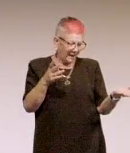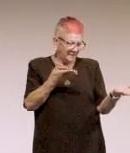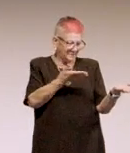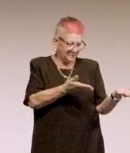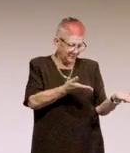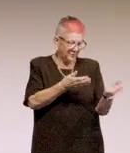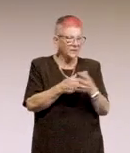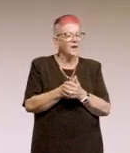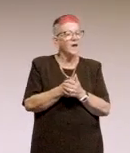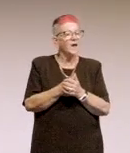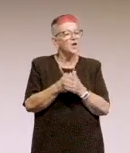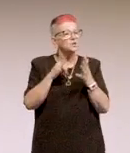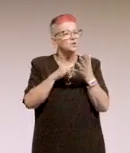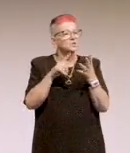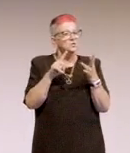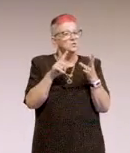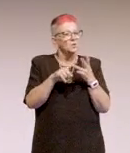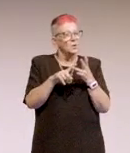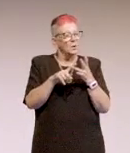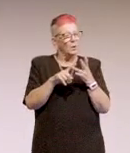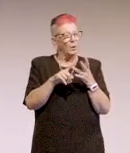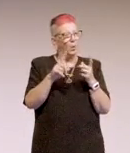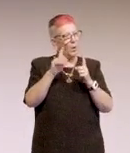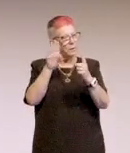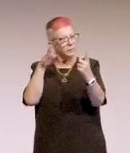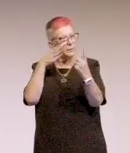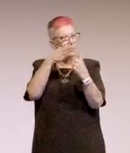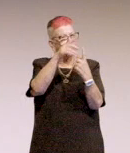So what do we want out of this? Seriously, less stress.